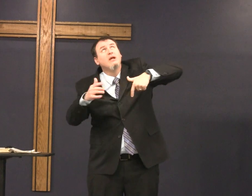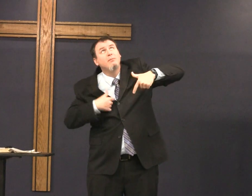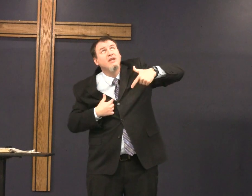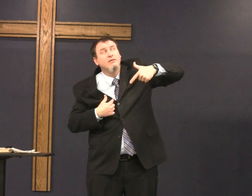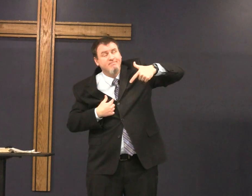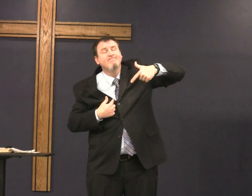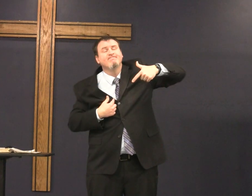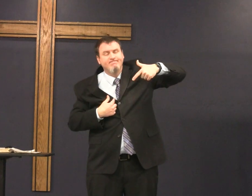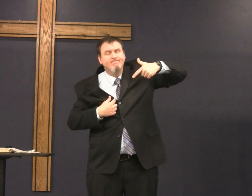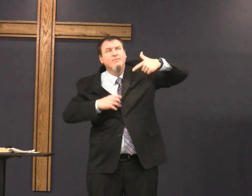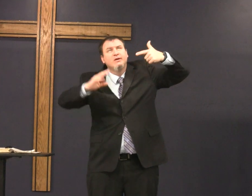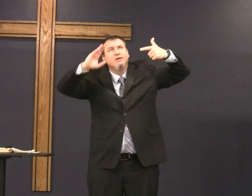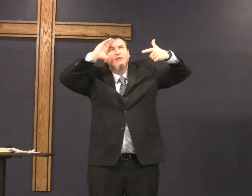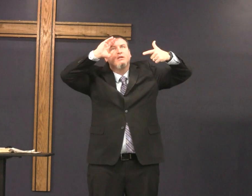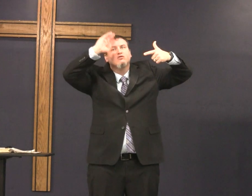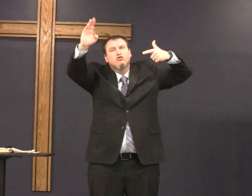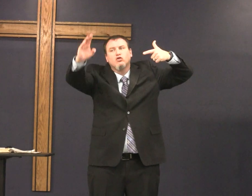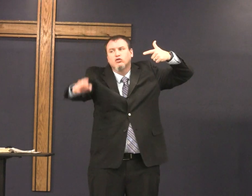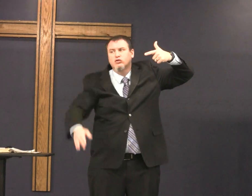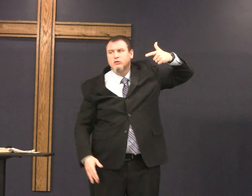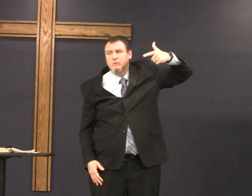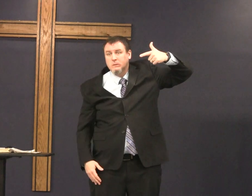to go where he sends me